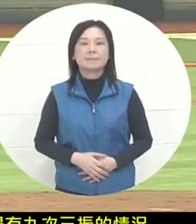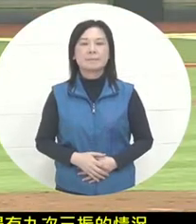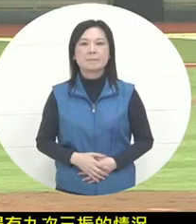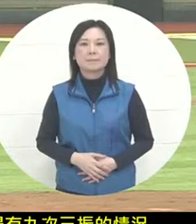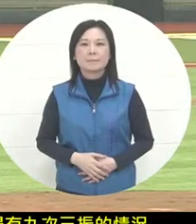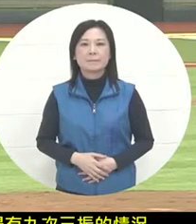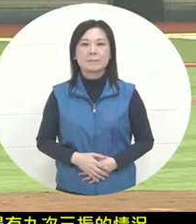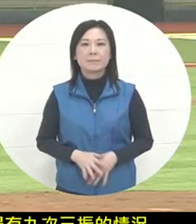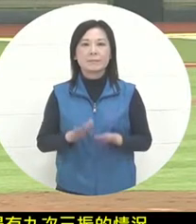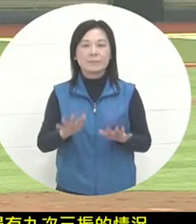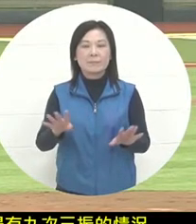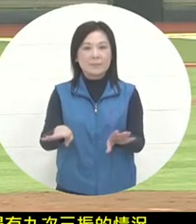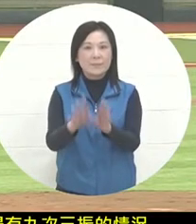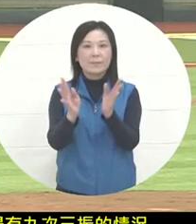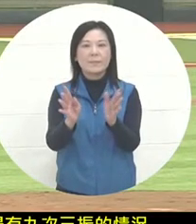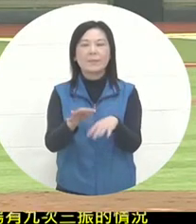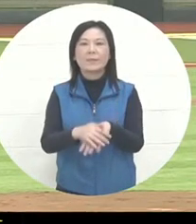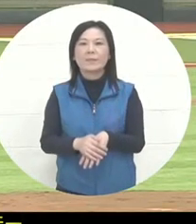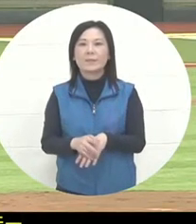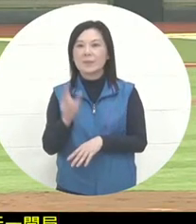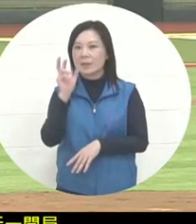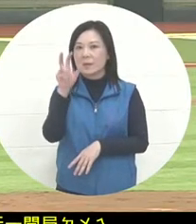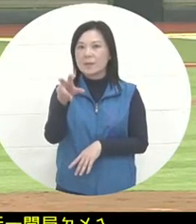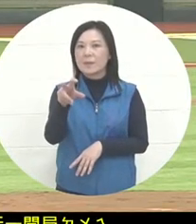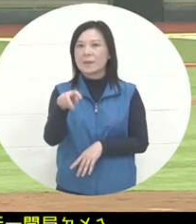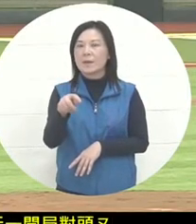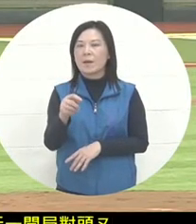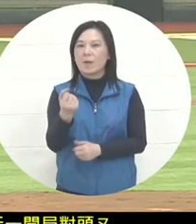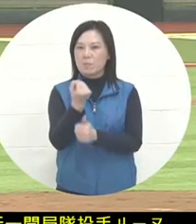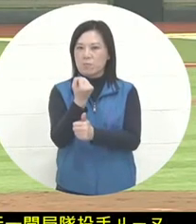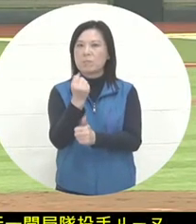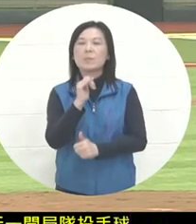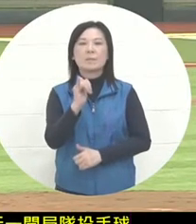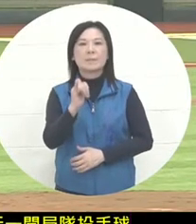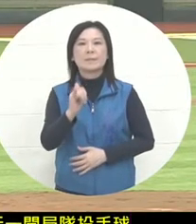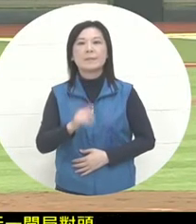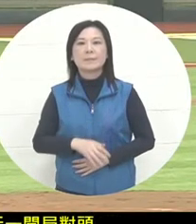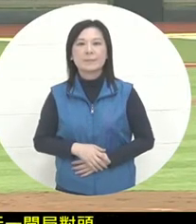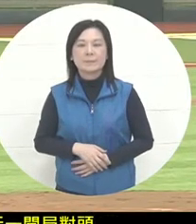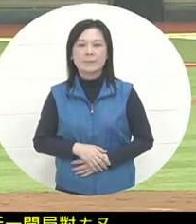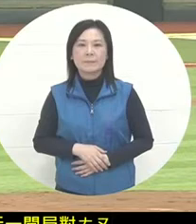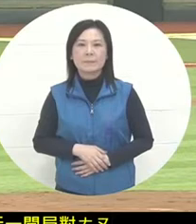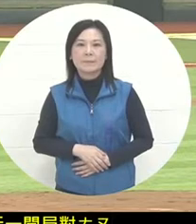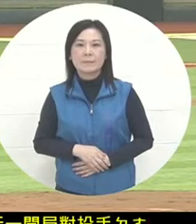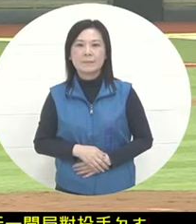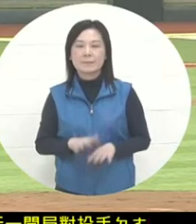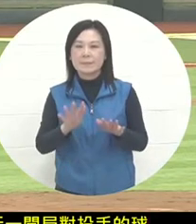of today. In fact, it was not good for the pitchers at the beginning. I have a good feeling of grasping the ball . Let’s see if we can